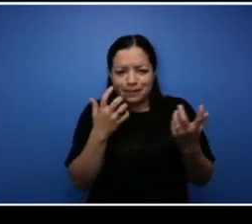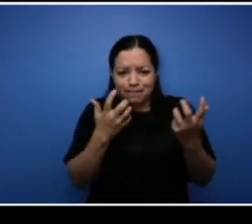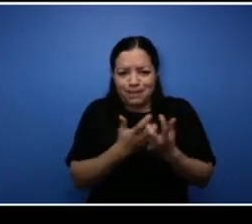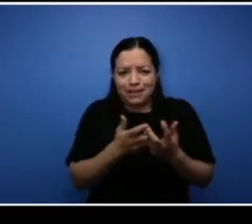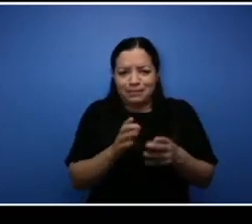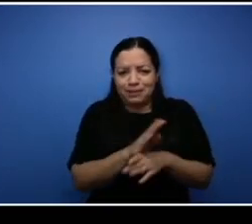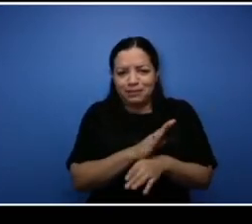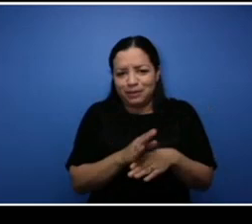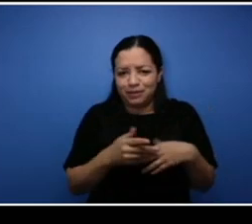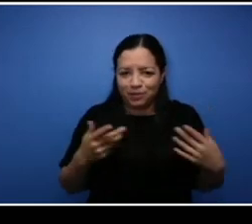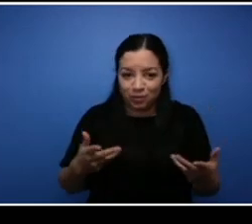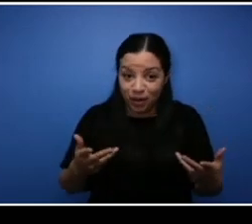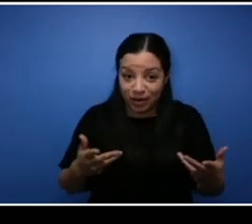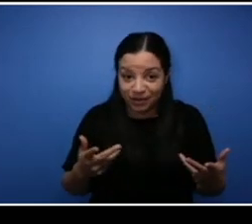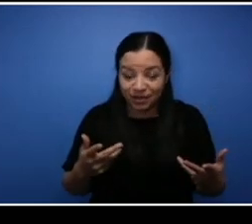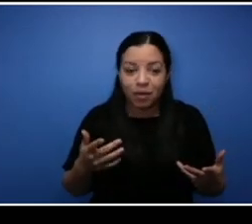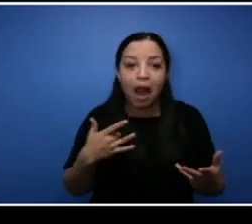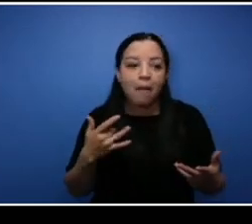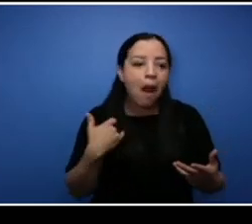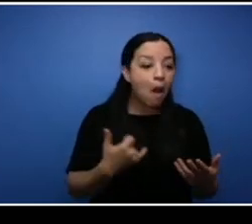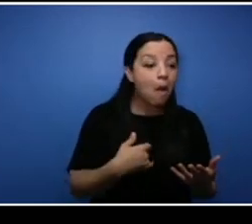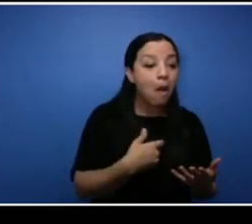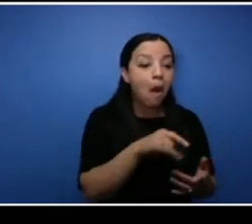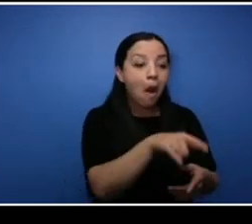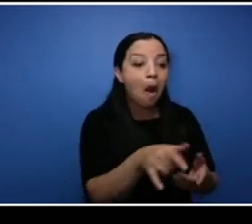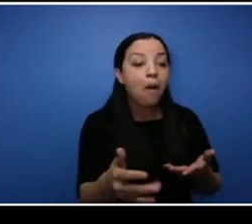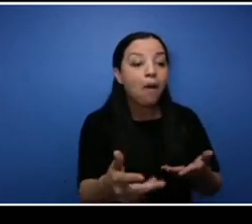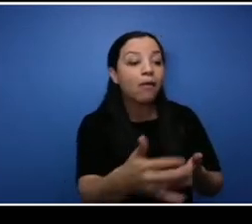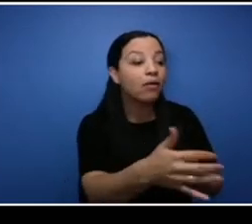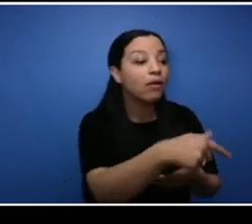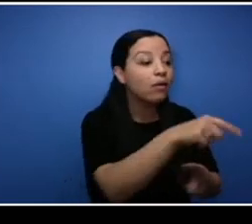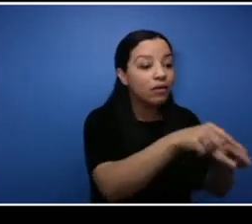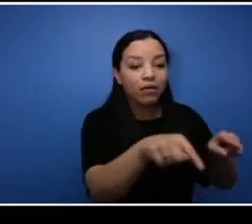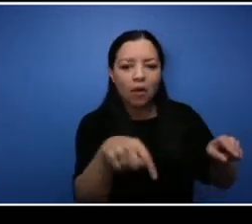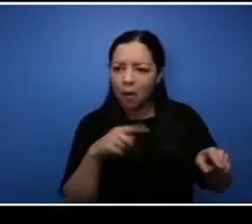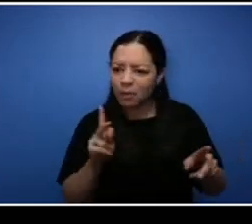of things that I thought people would want and without doing the research of what people